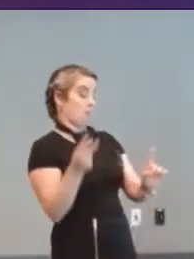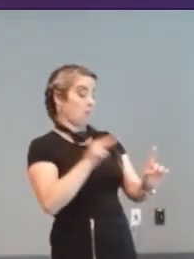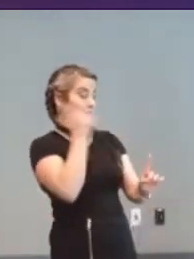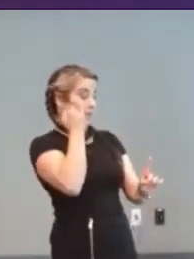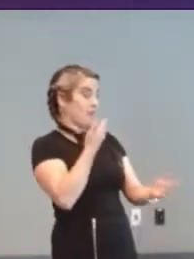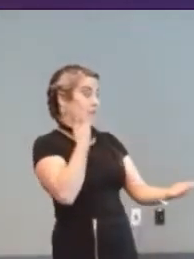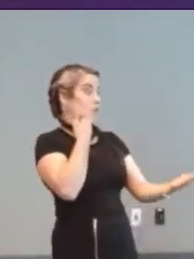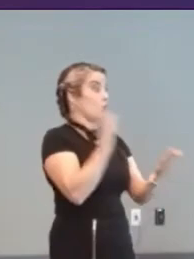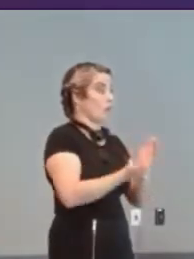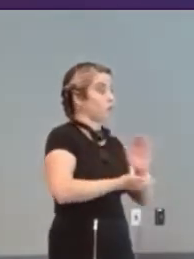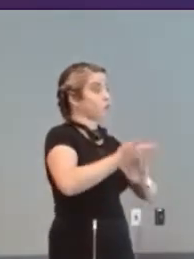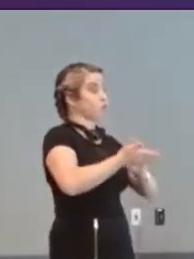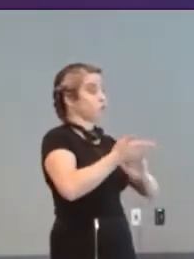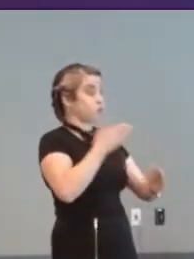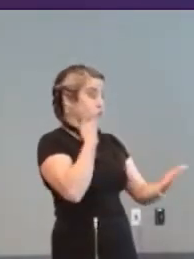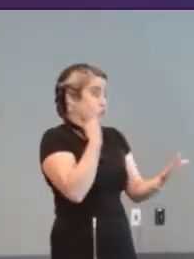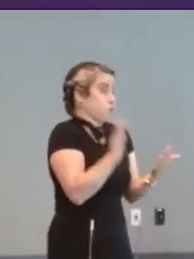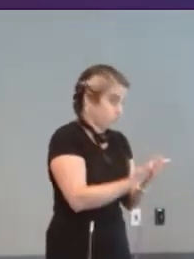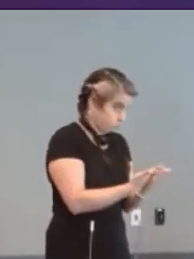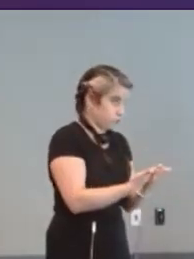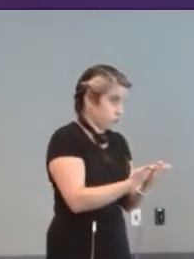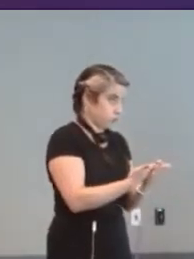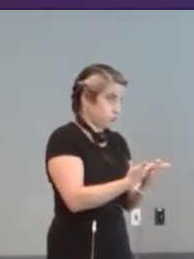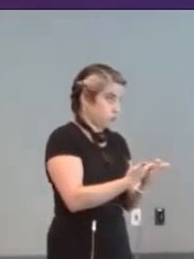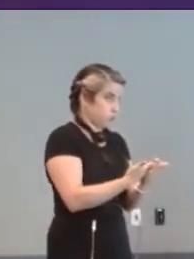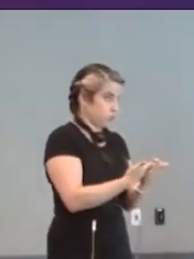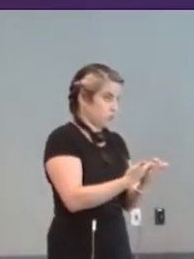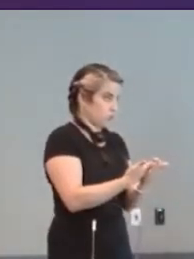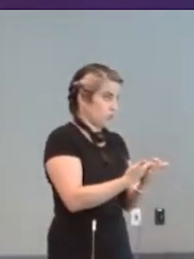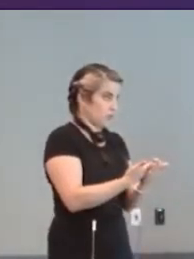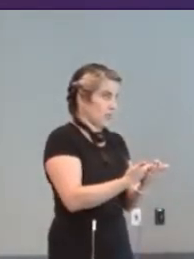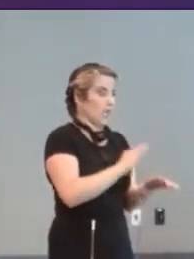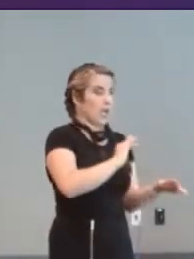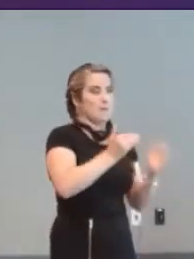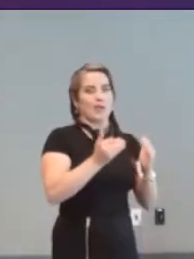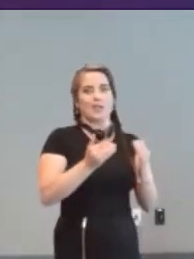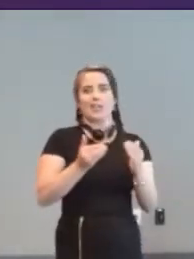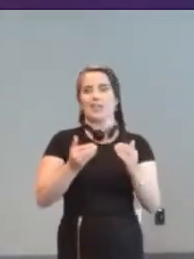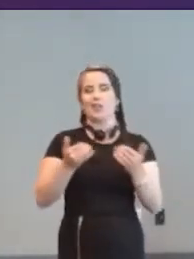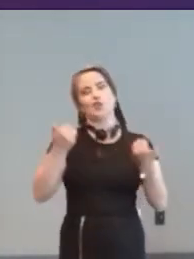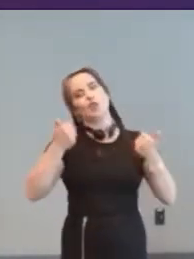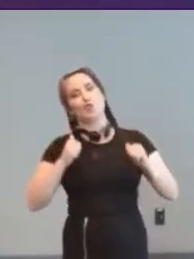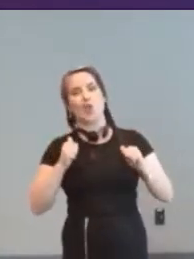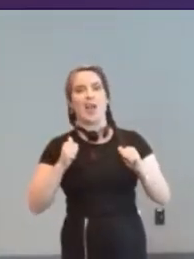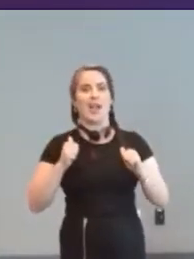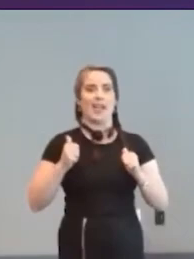but you're more interested in reinventing the wheel to look like you're doing something new and